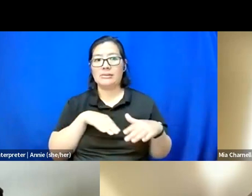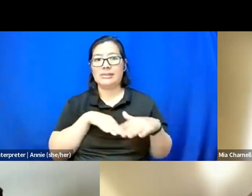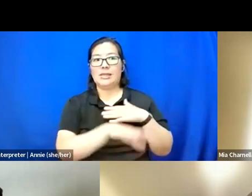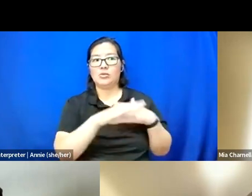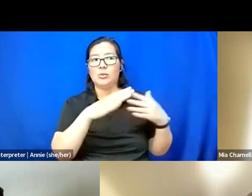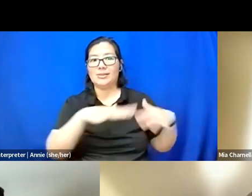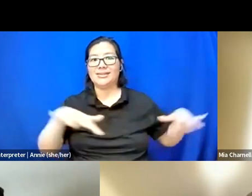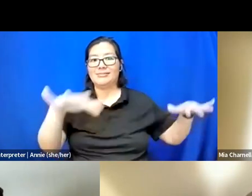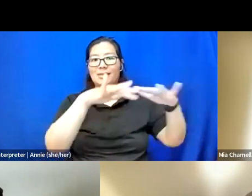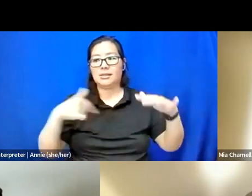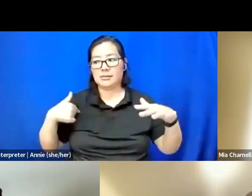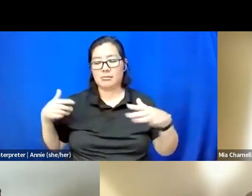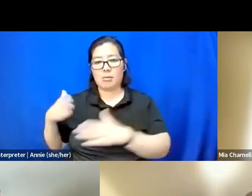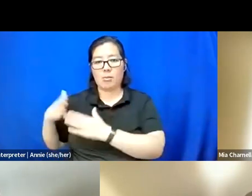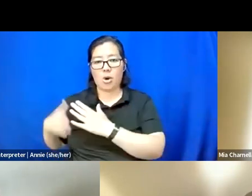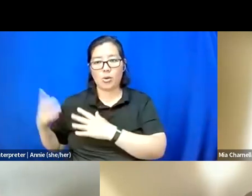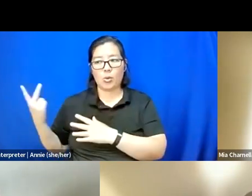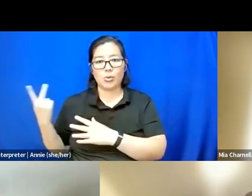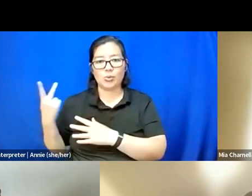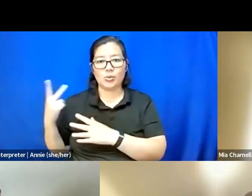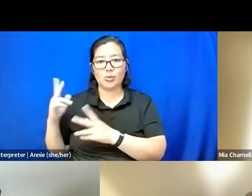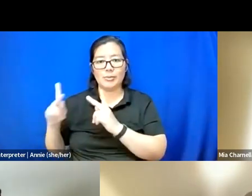me and my partner are normally the only two people who are masked.